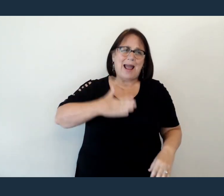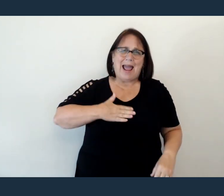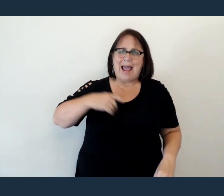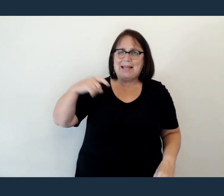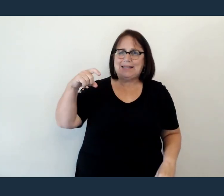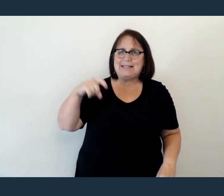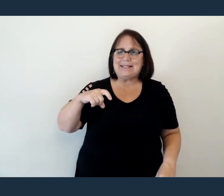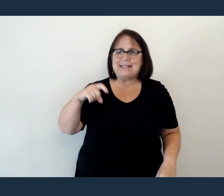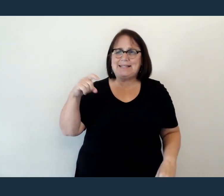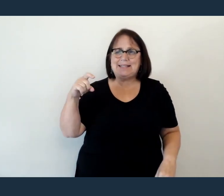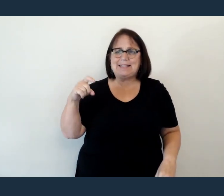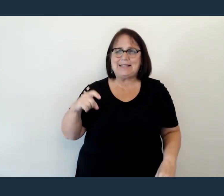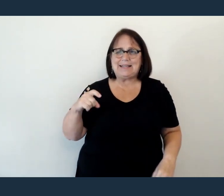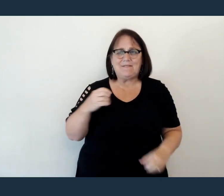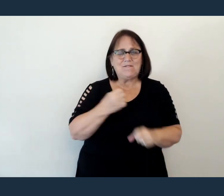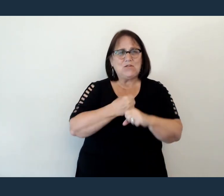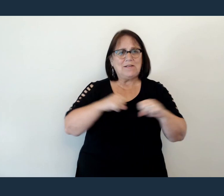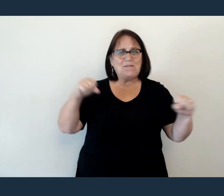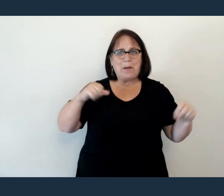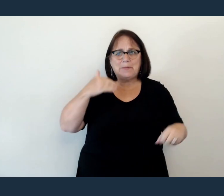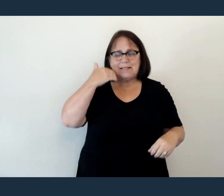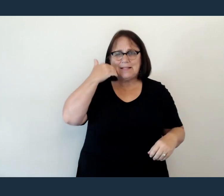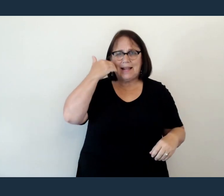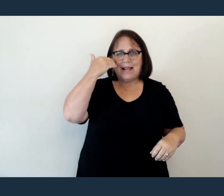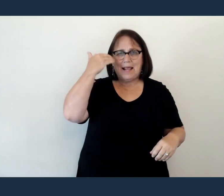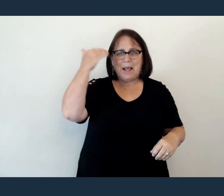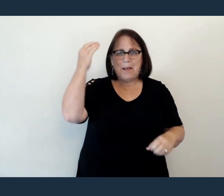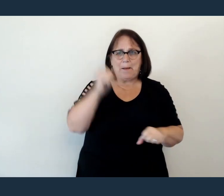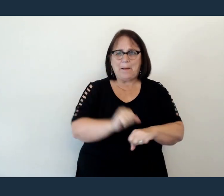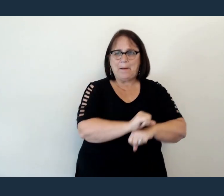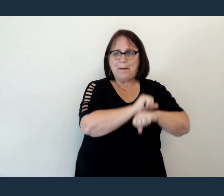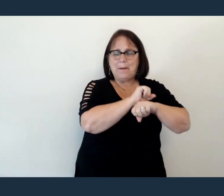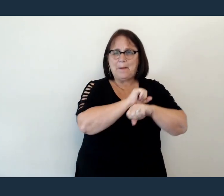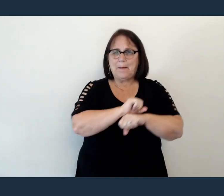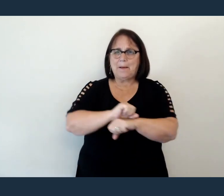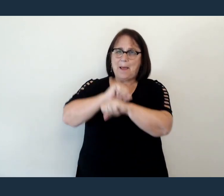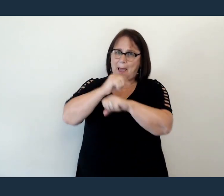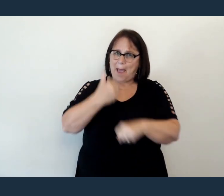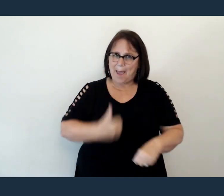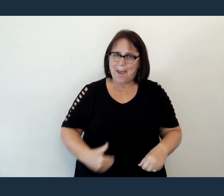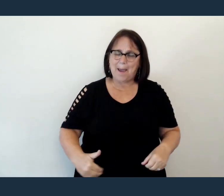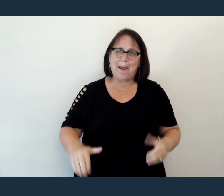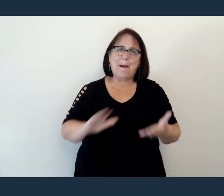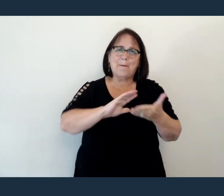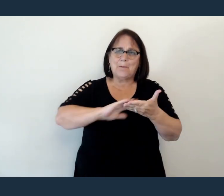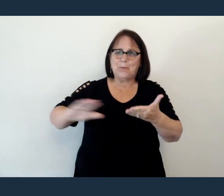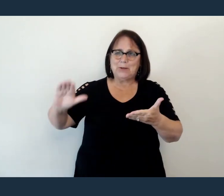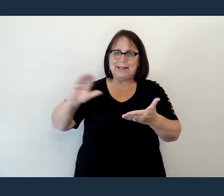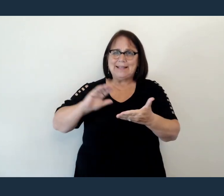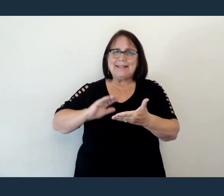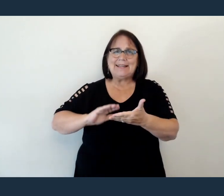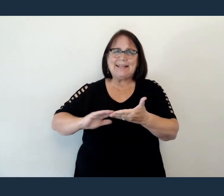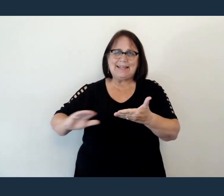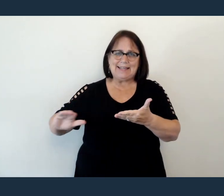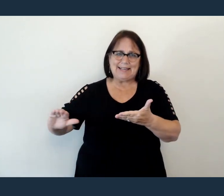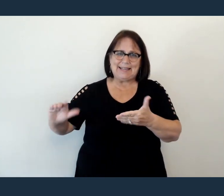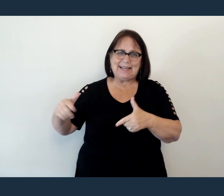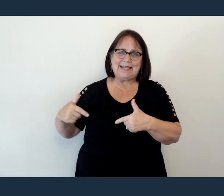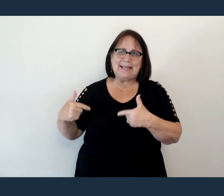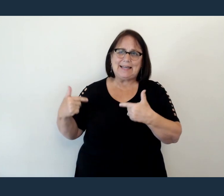From slavery and shame I am redeemed